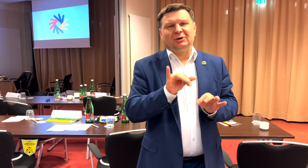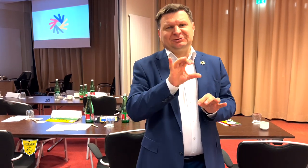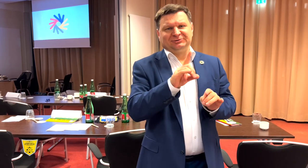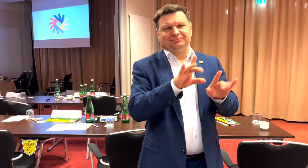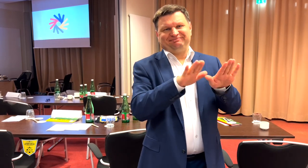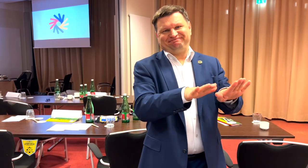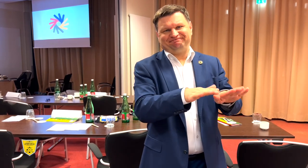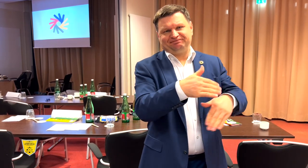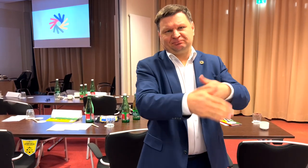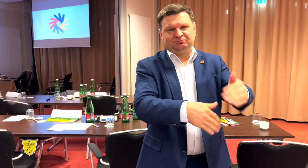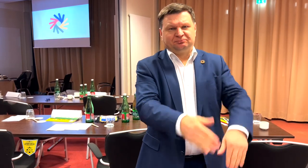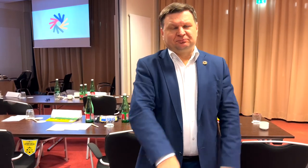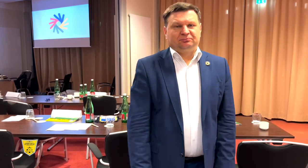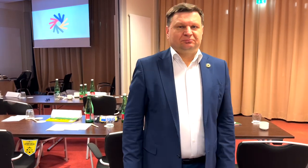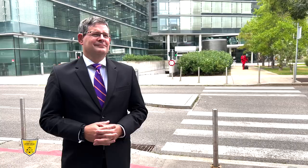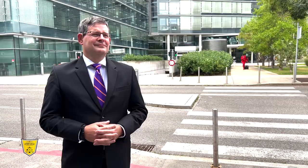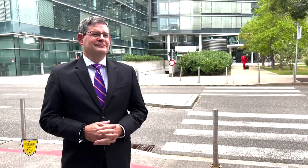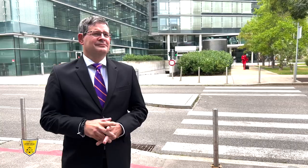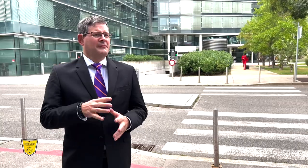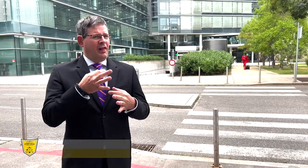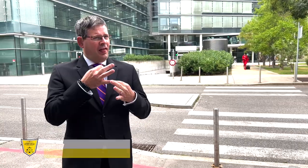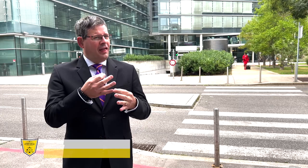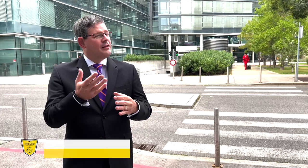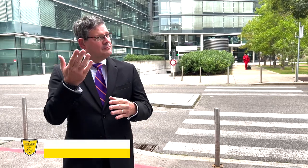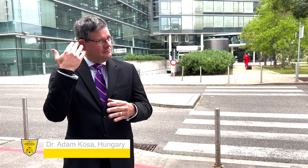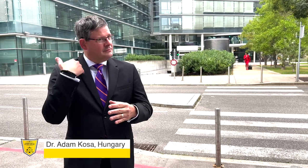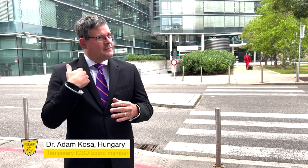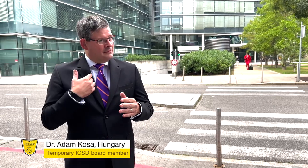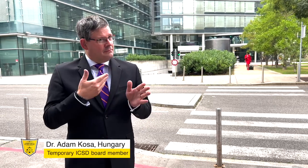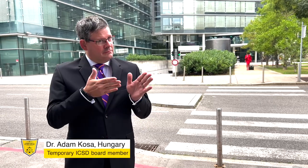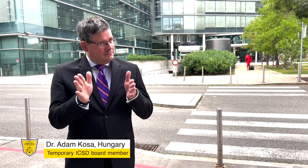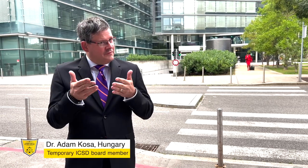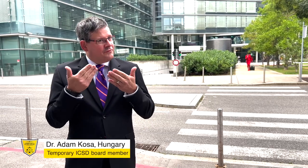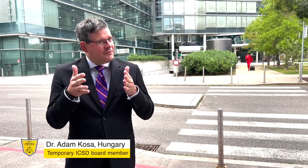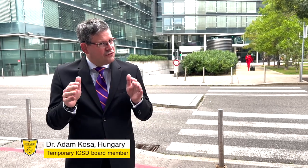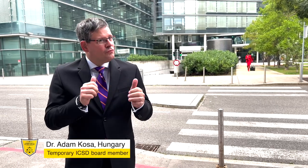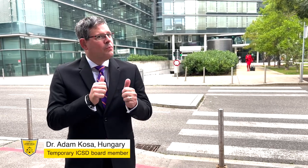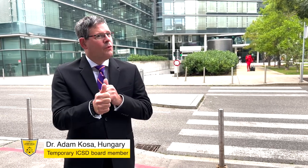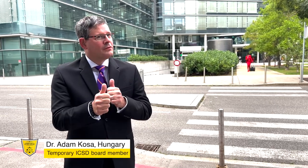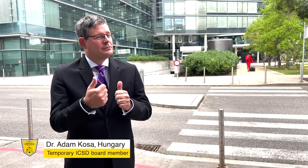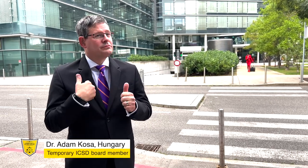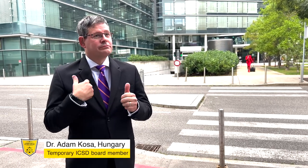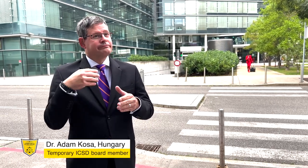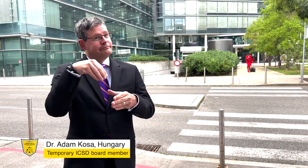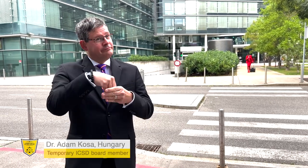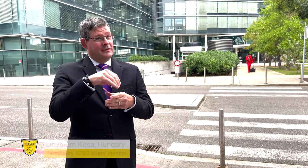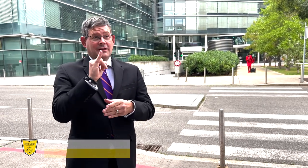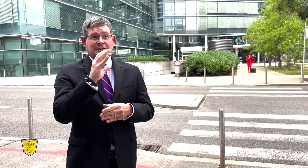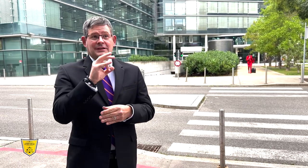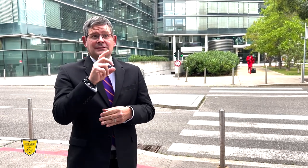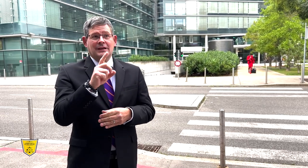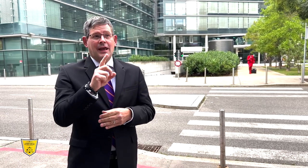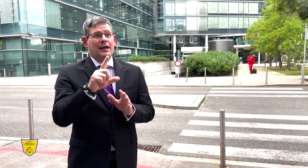to ensure ICSD continues. I was involved in sports and also was a member of ICSD’s Law Committee